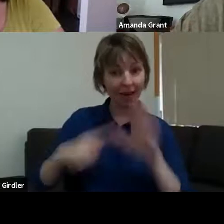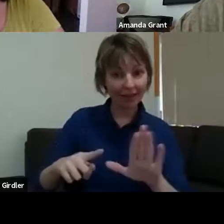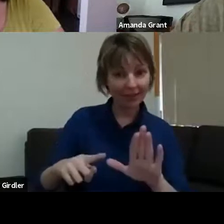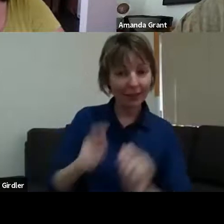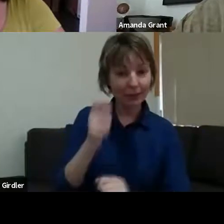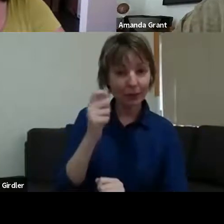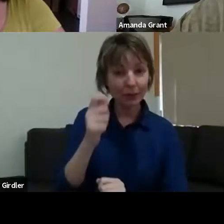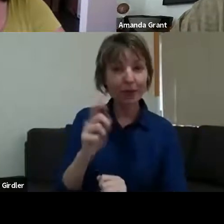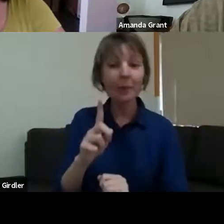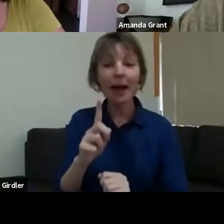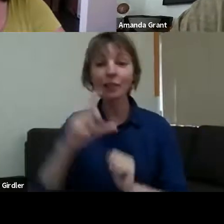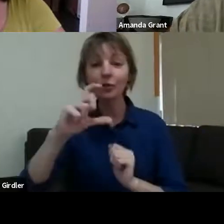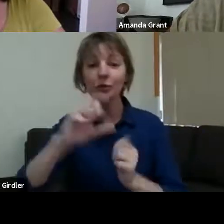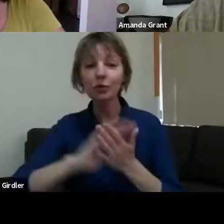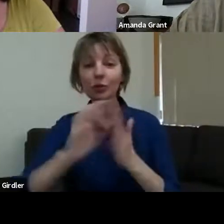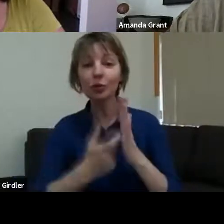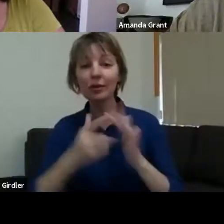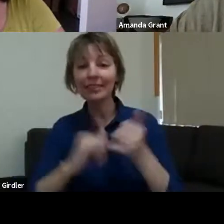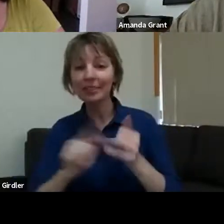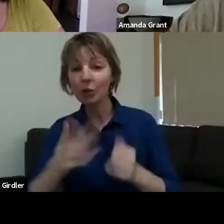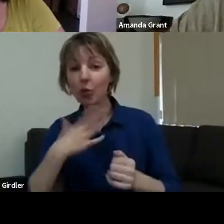have to say, Christopher. >> CHRISTOPHER COWLES: One of the